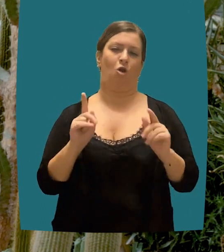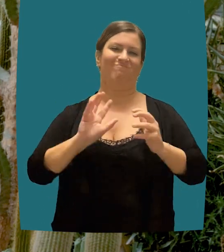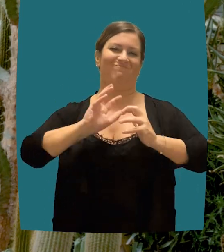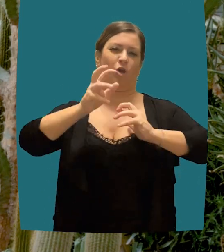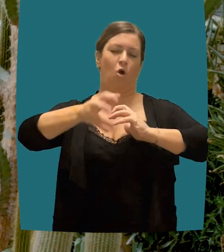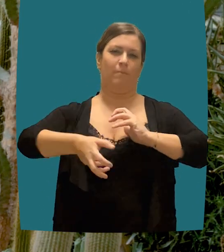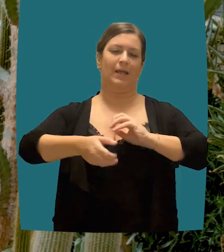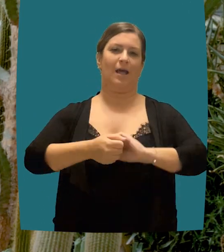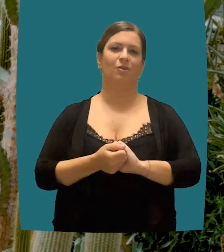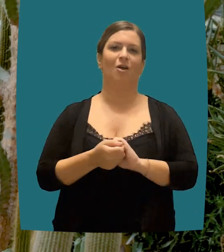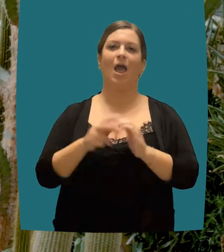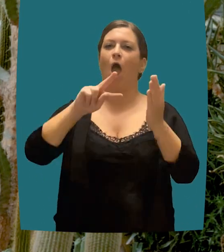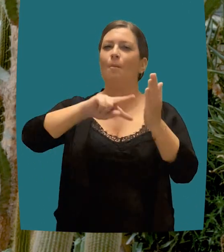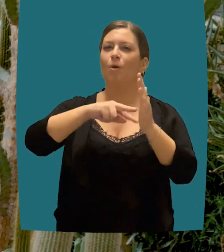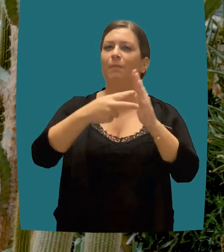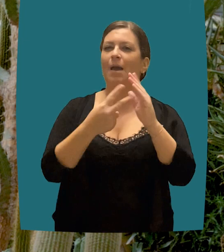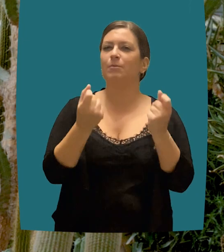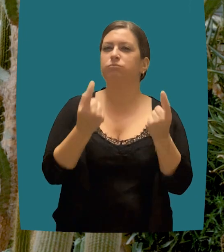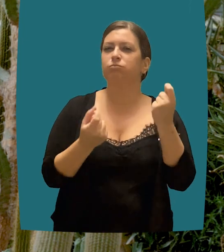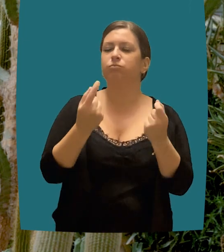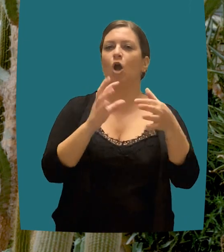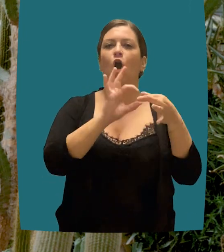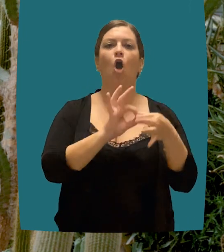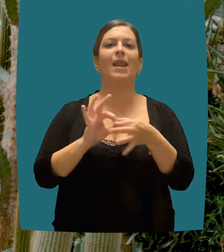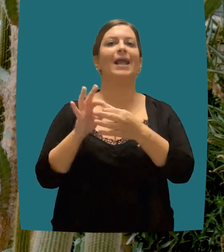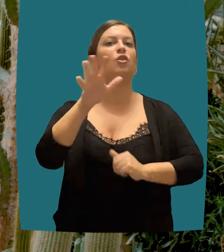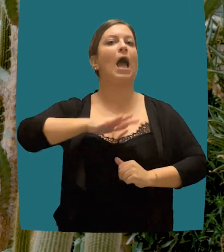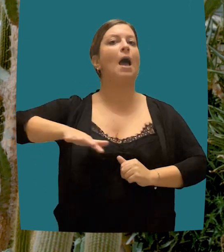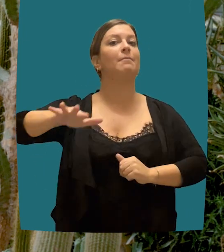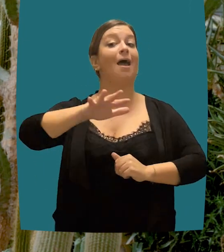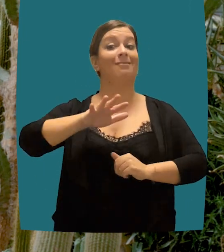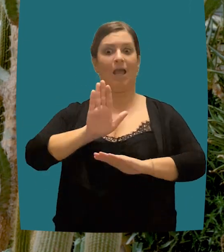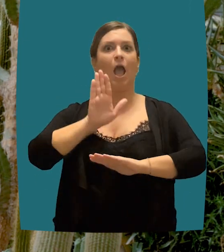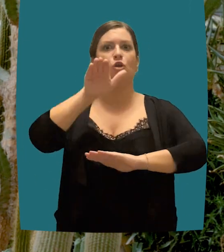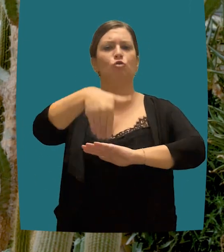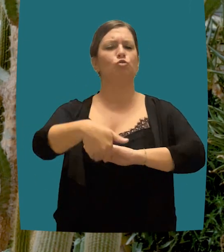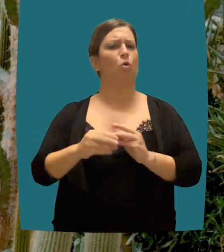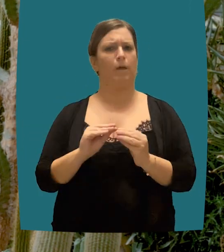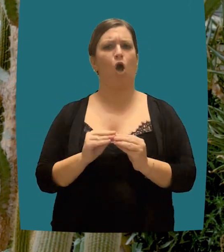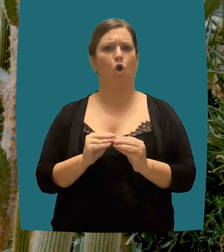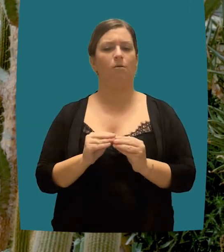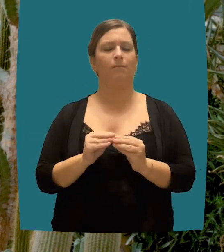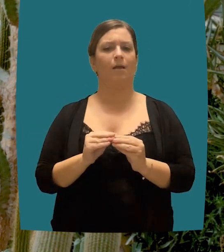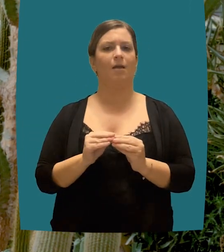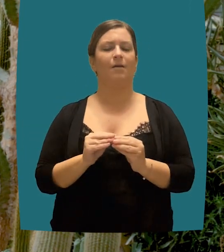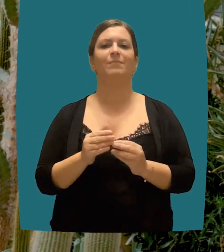and the need to implement the "ecological transition" determines that that the circular economy should no longer be understood as